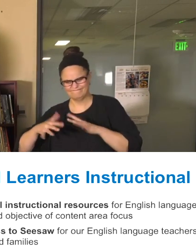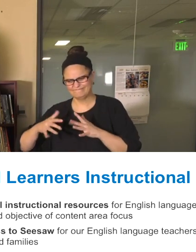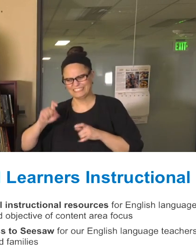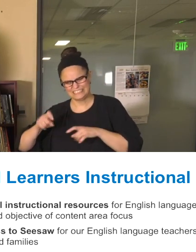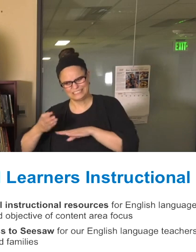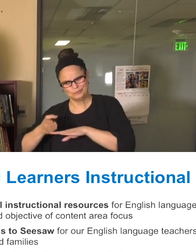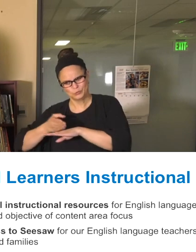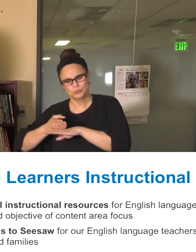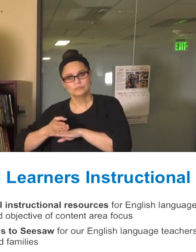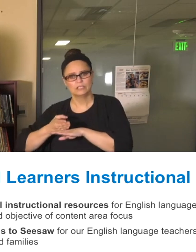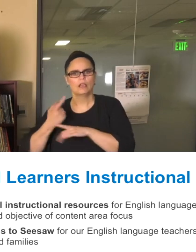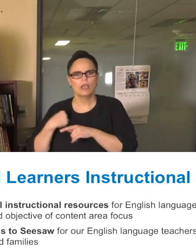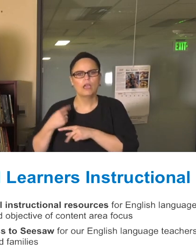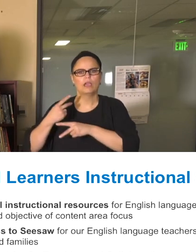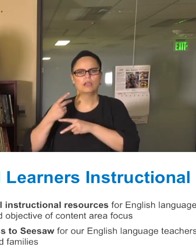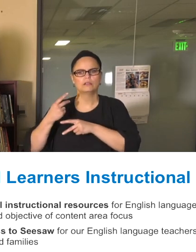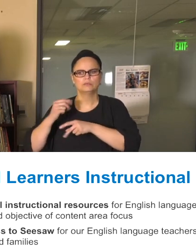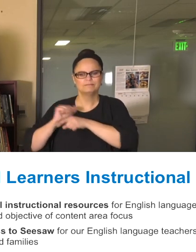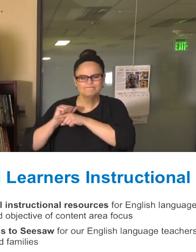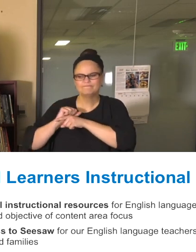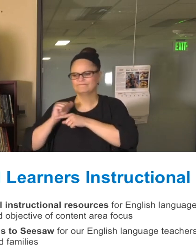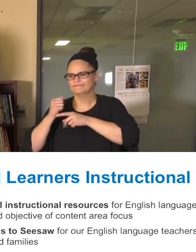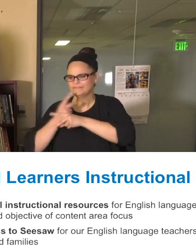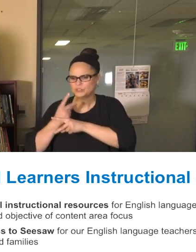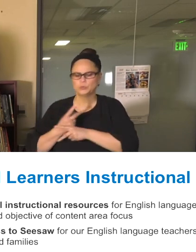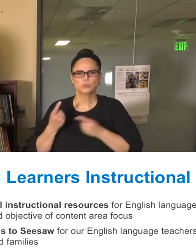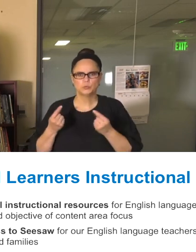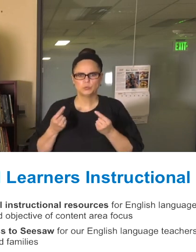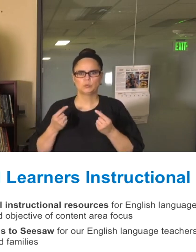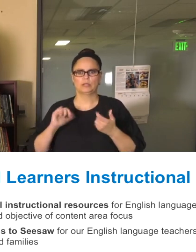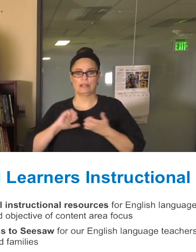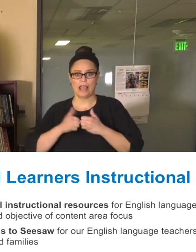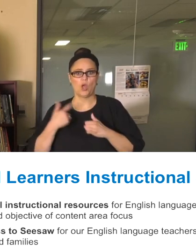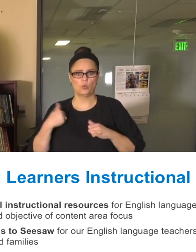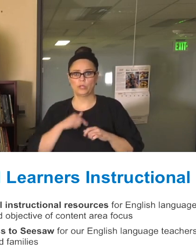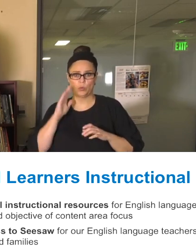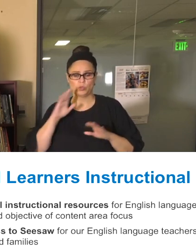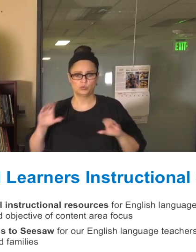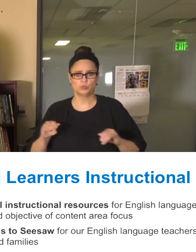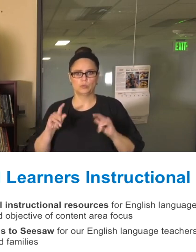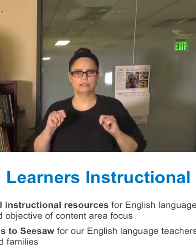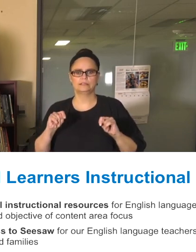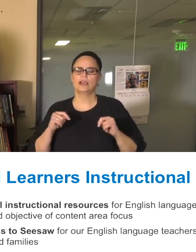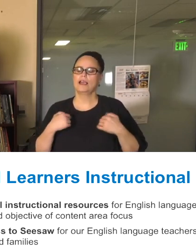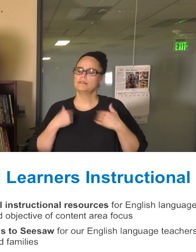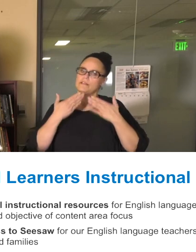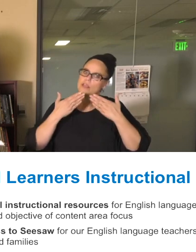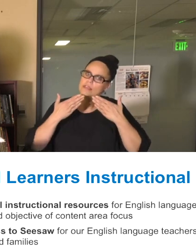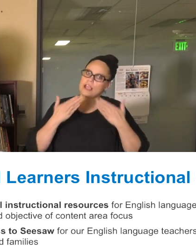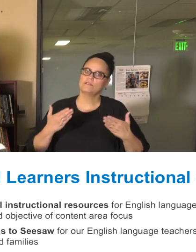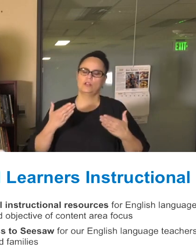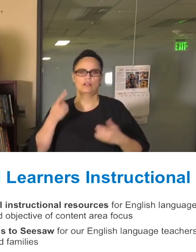heard and active participants and how we do this. I can't thank our staff enough. I can't thank our community enough for